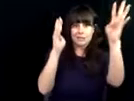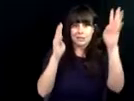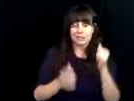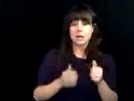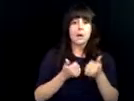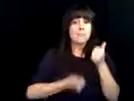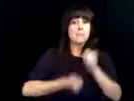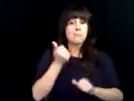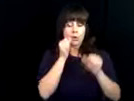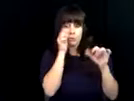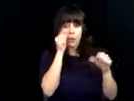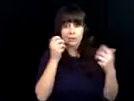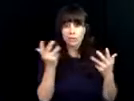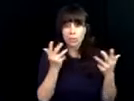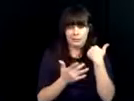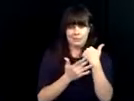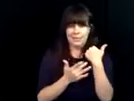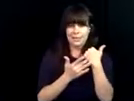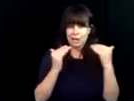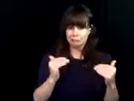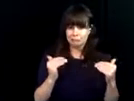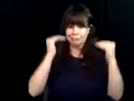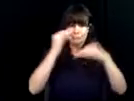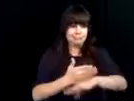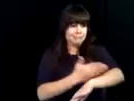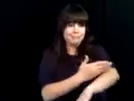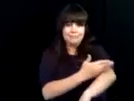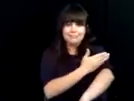As we look at 100 years of innovation nothing is more startling